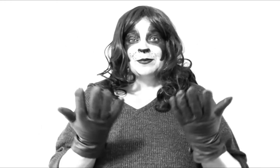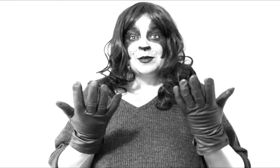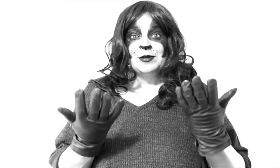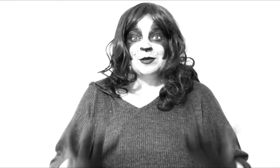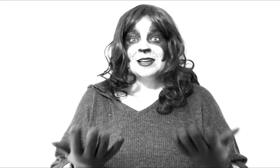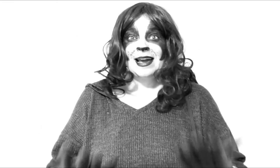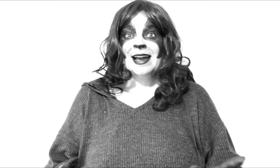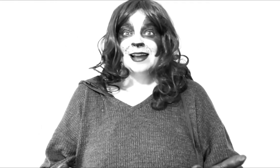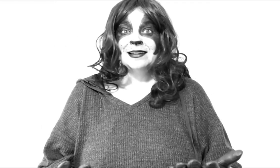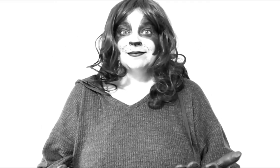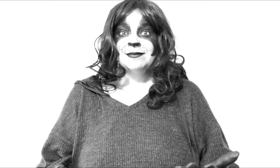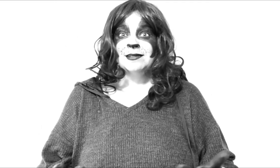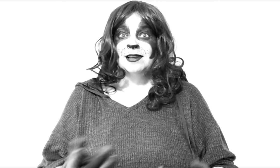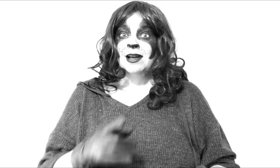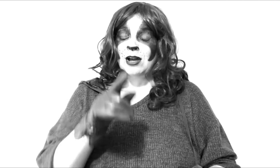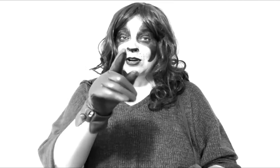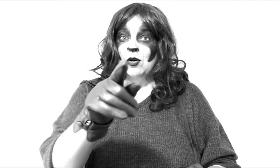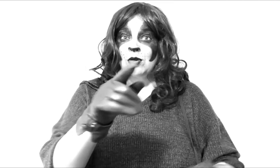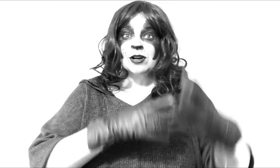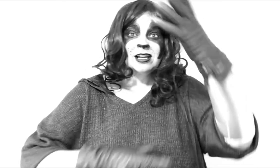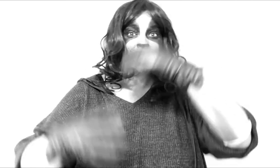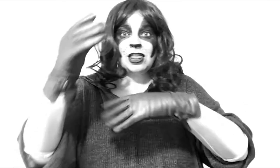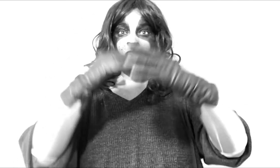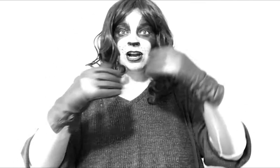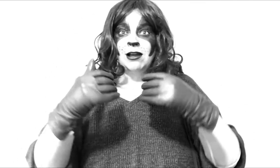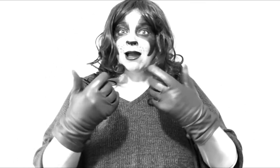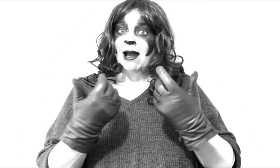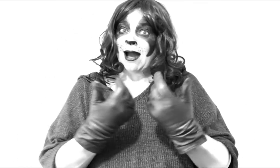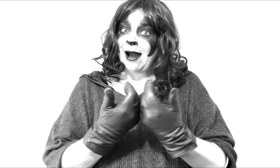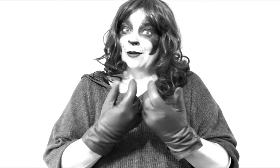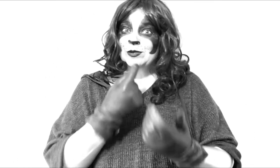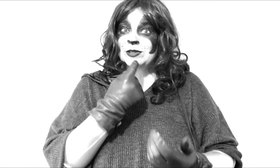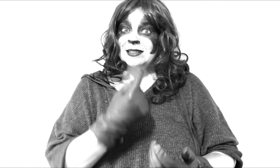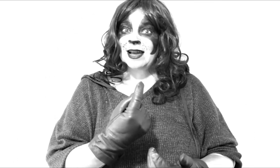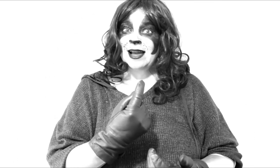Today, you are going to learn how to say: